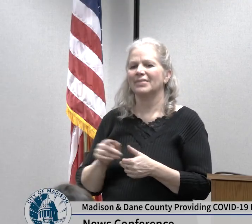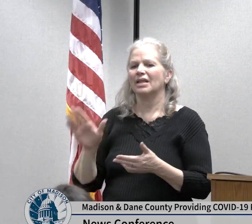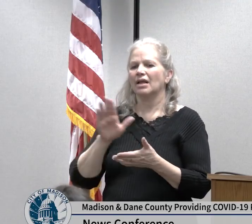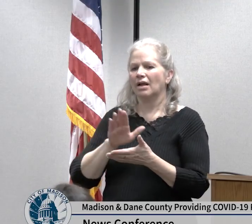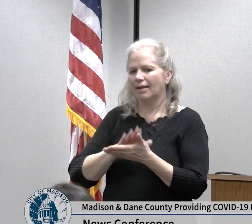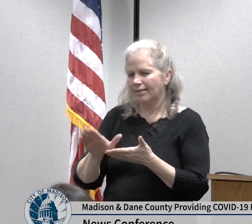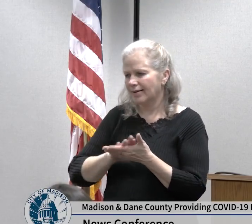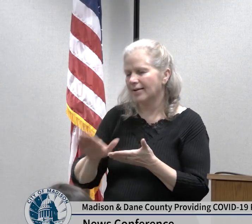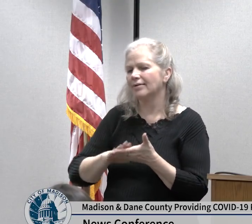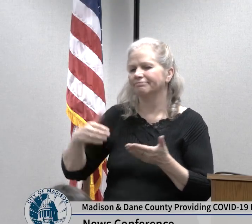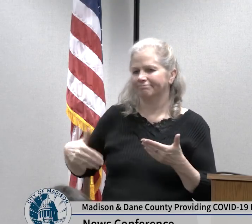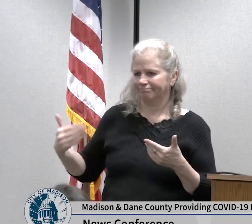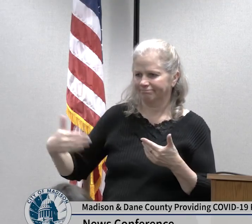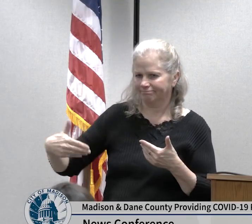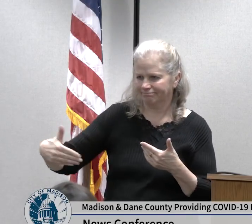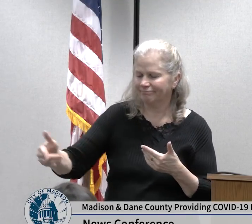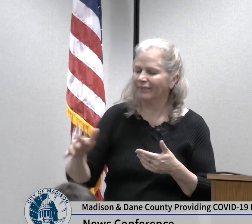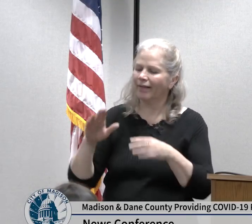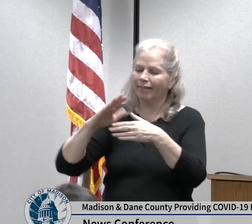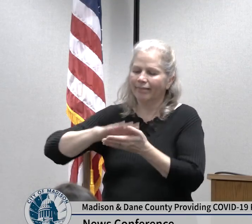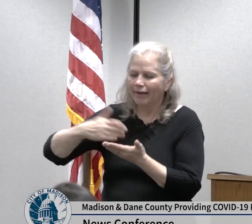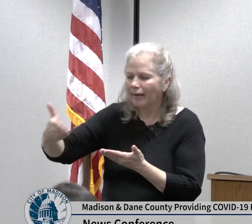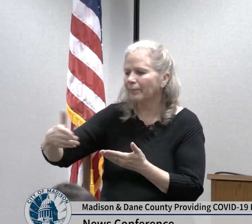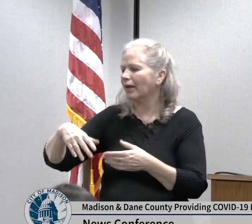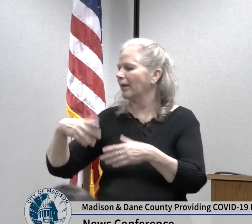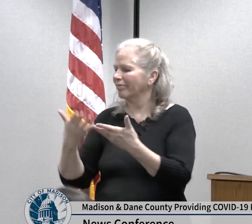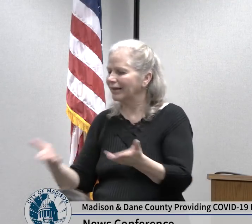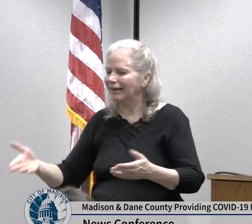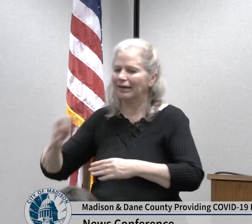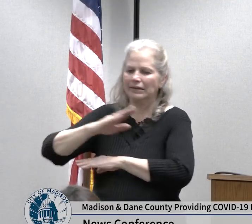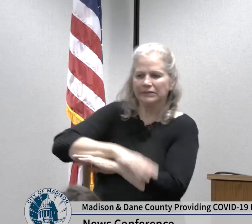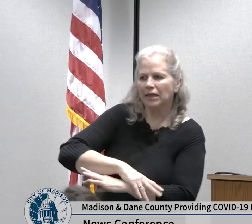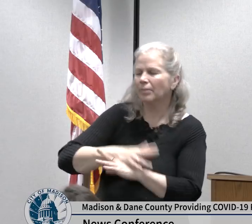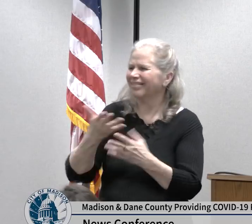touched surfaces or objects we are asking that you postpone or cancel